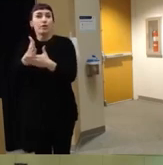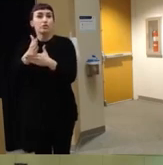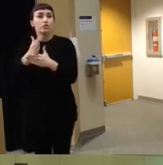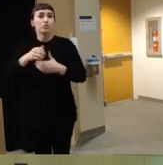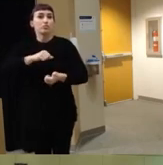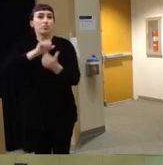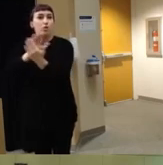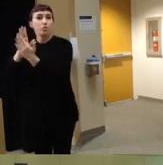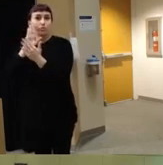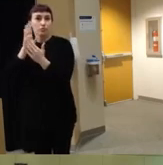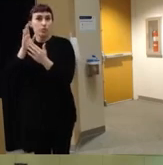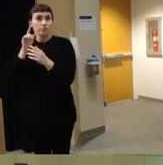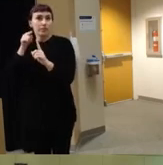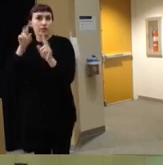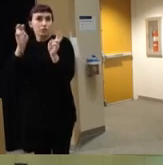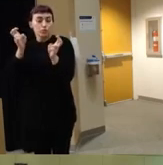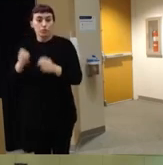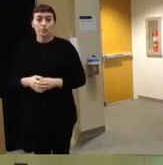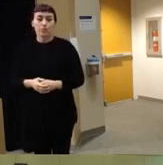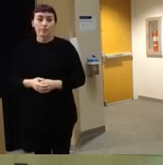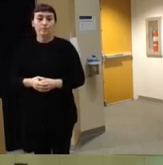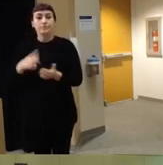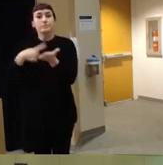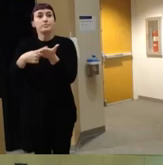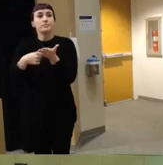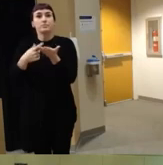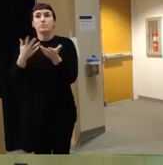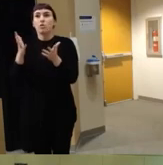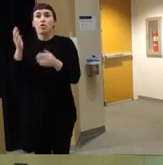to address this issue and talks about you know what is already known and kind of what is what